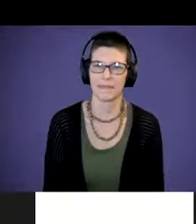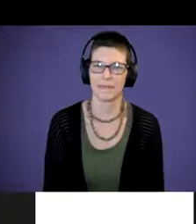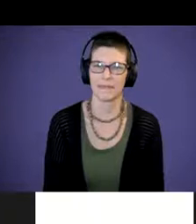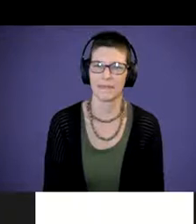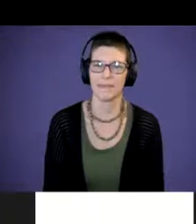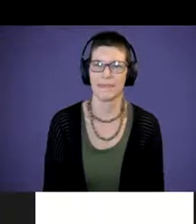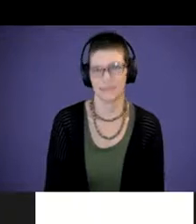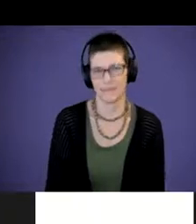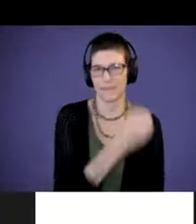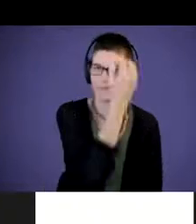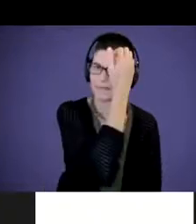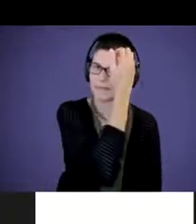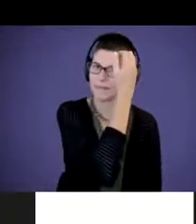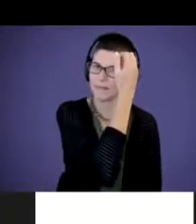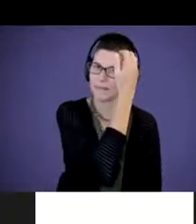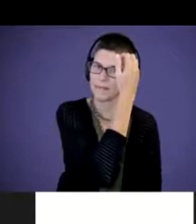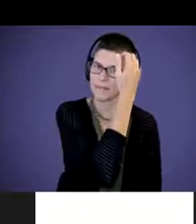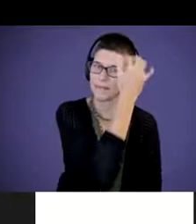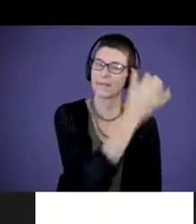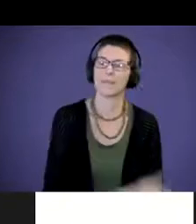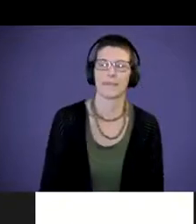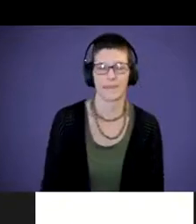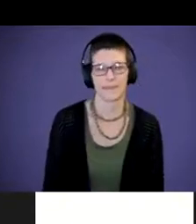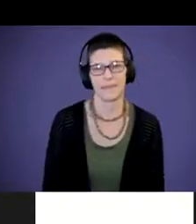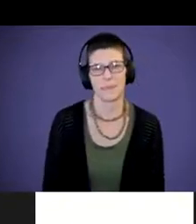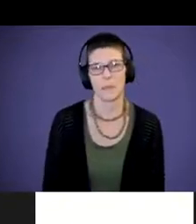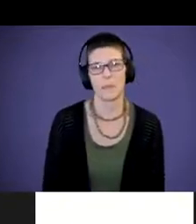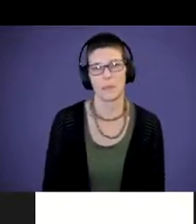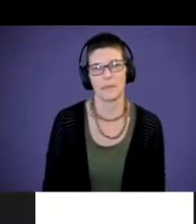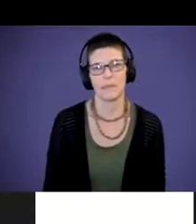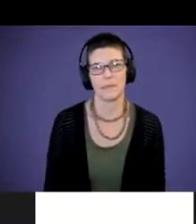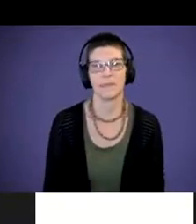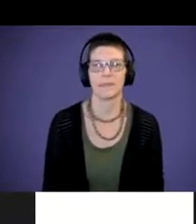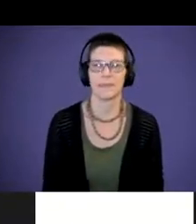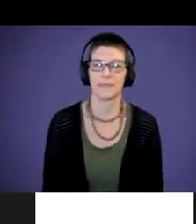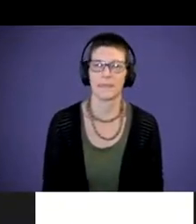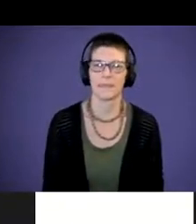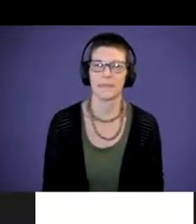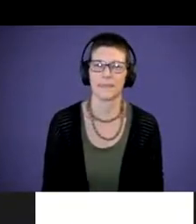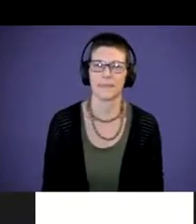versus having it on my laptop beside me. Because then I find that I'm tracking back and forth and